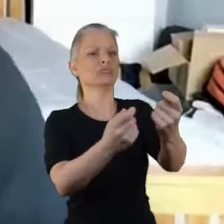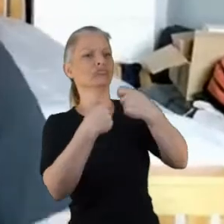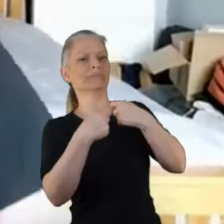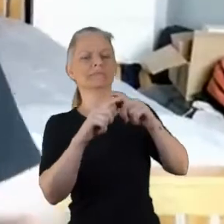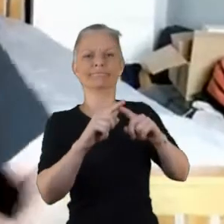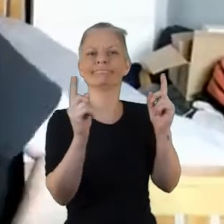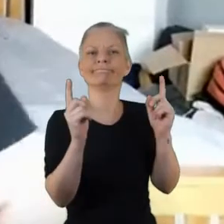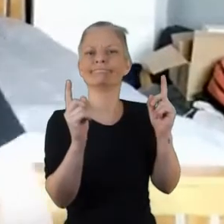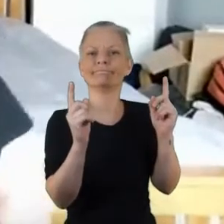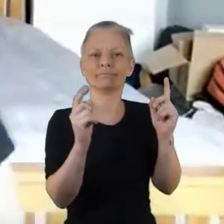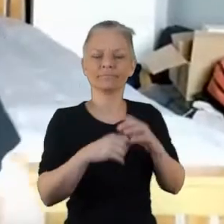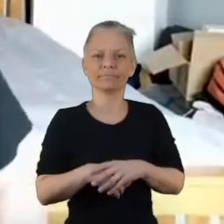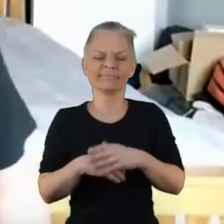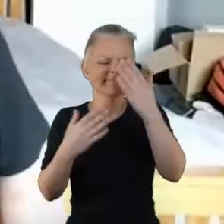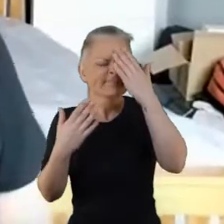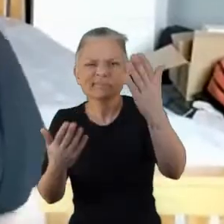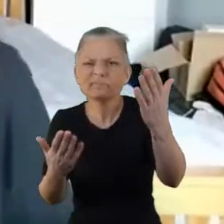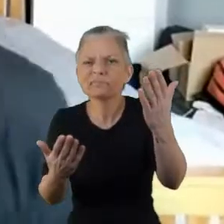up getting treated for the thing that you should be getting treated with.